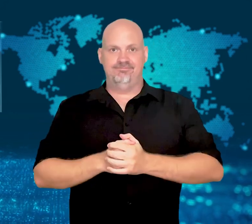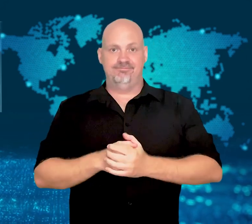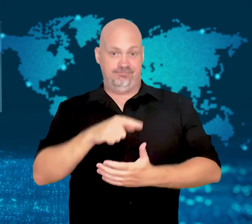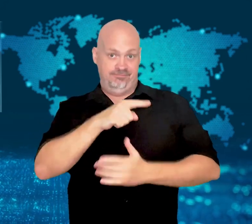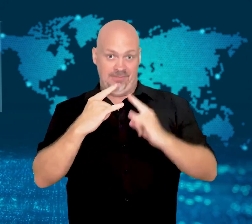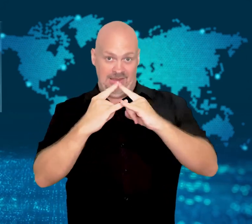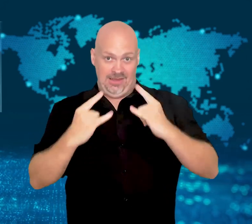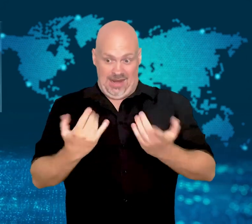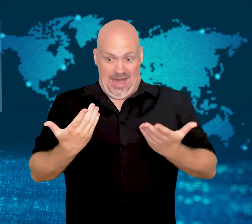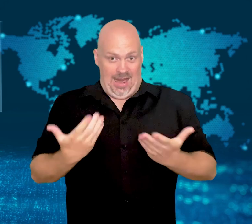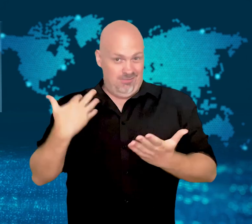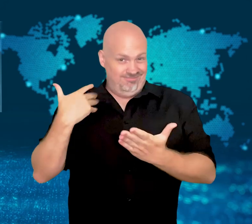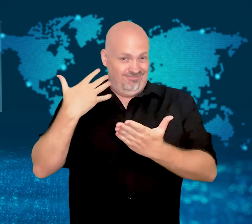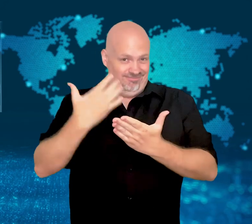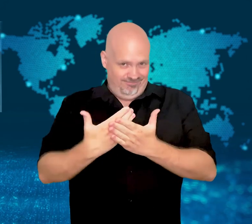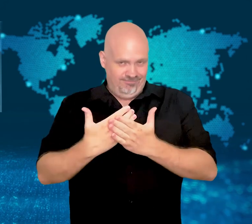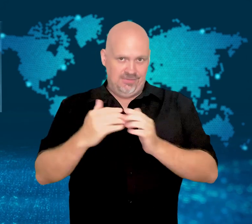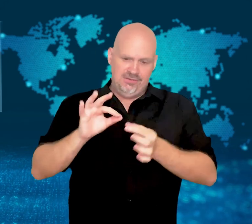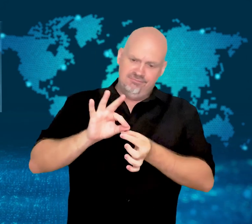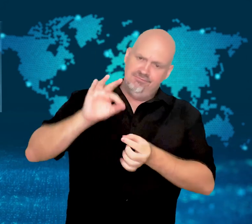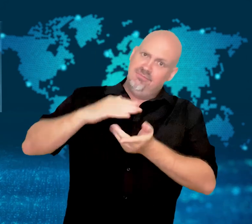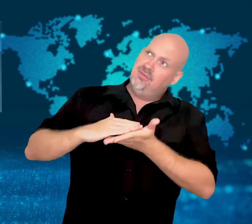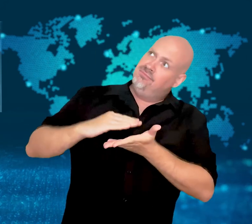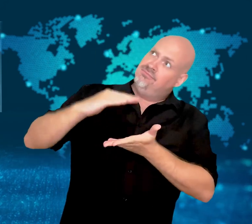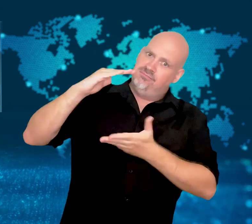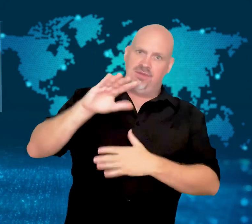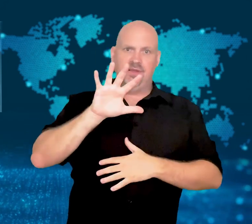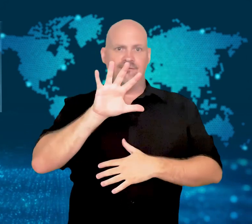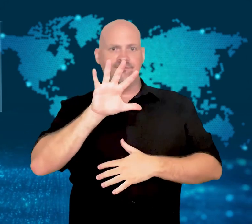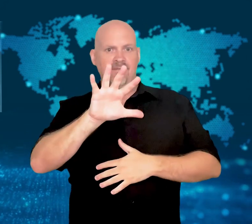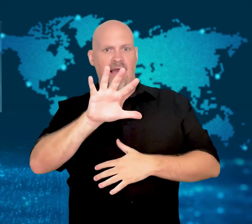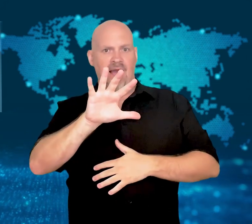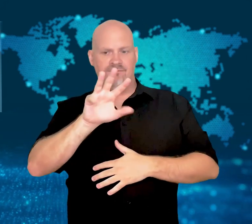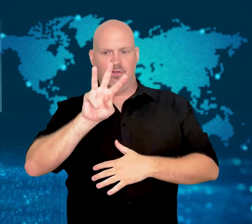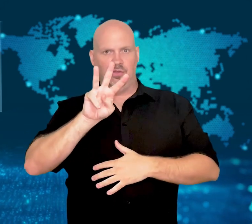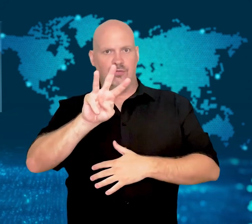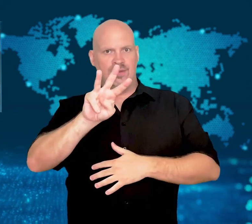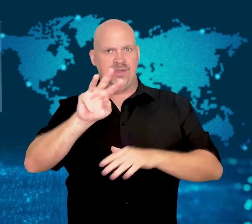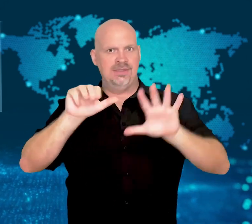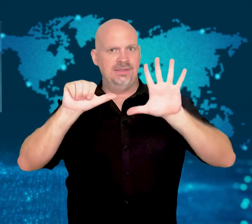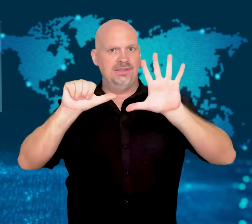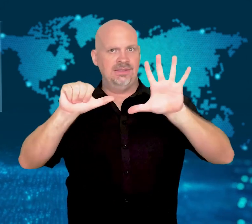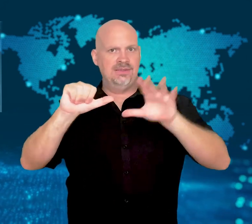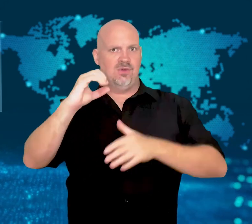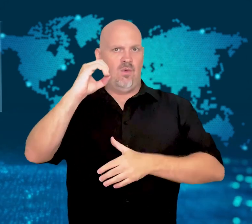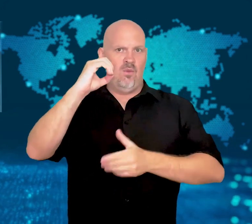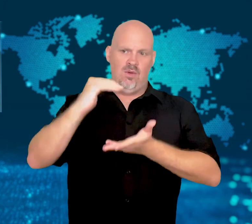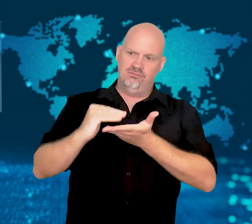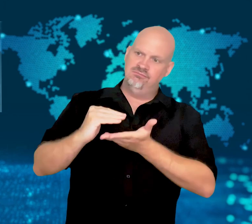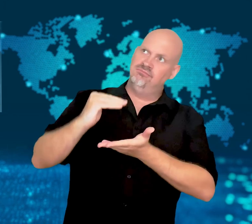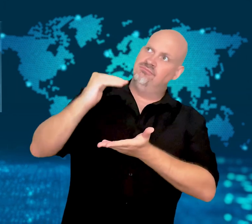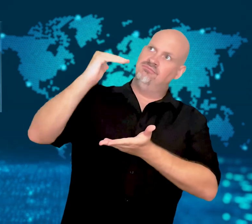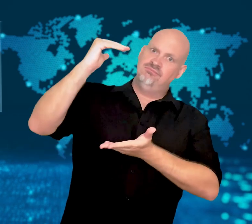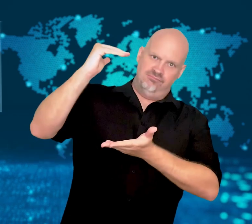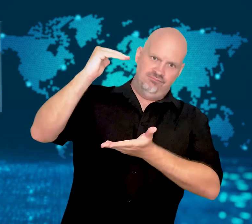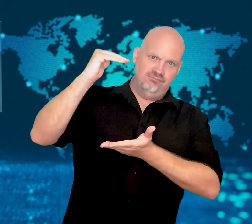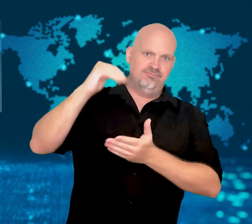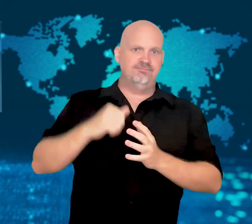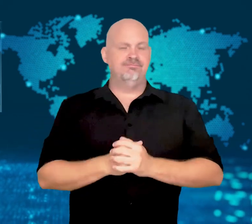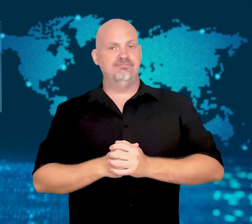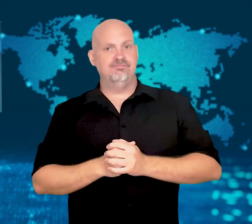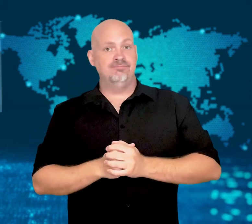The present camp is located at an altitude of over 5,360 meters,